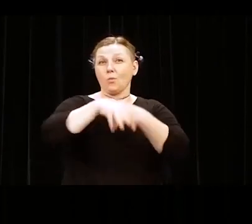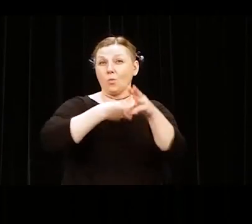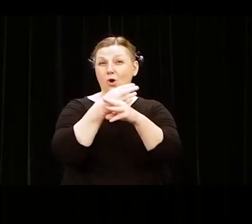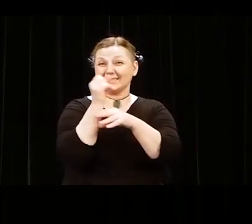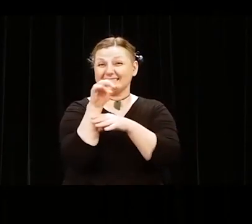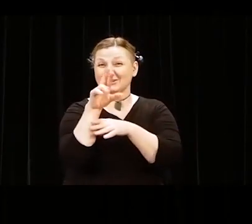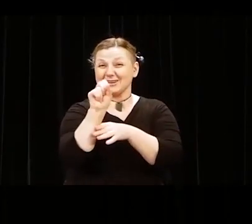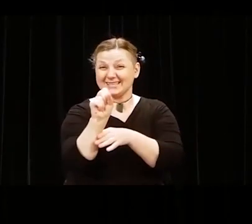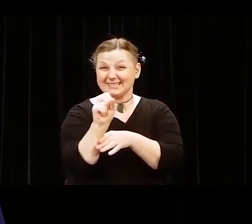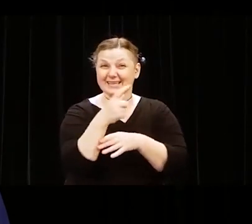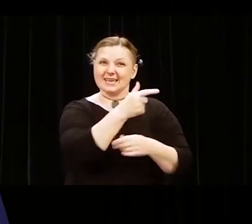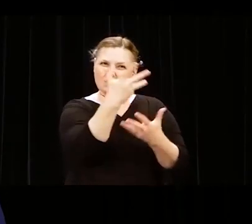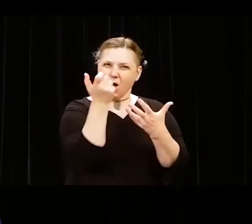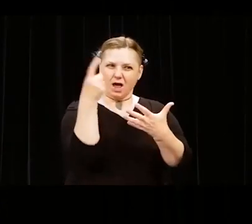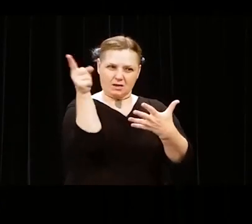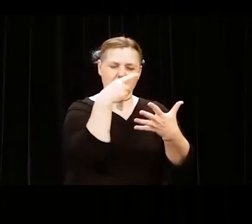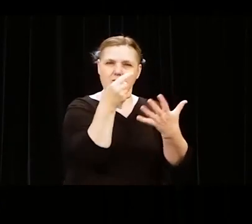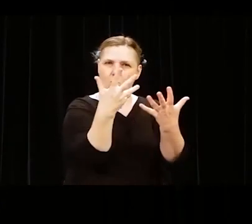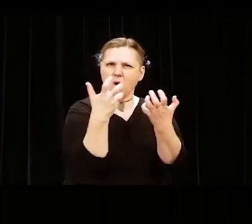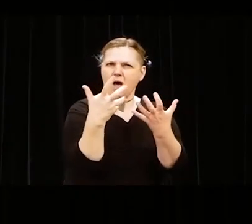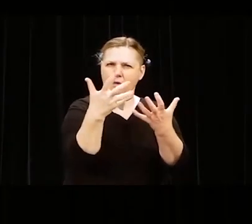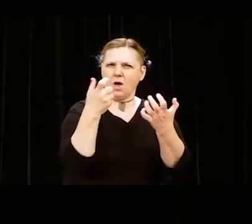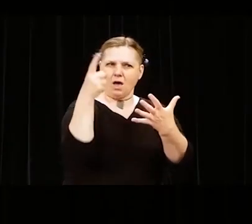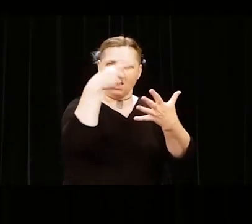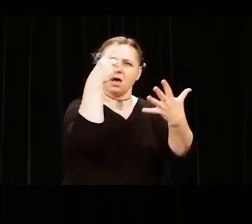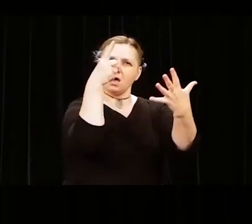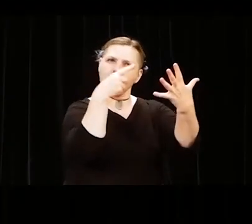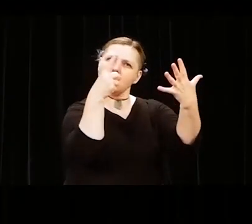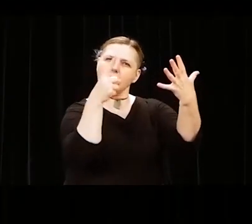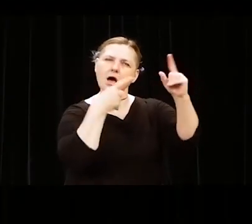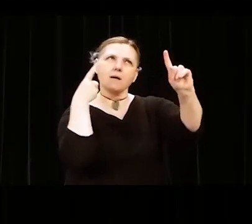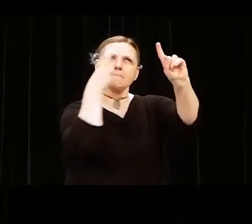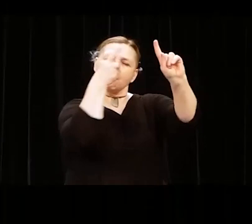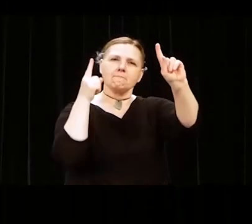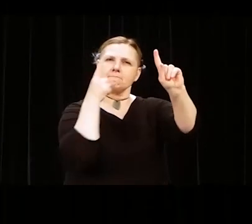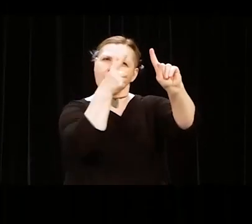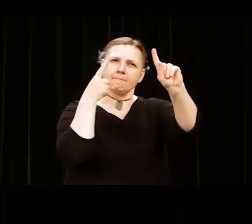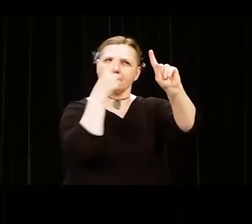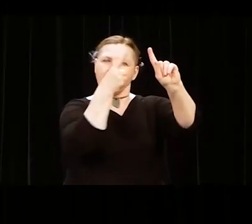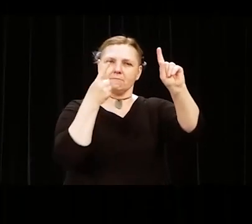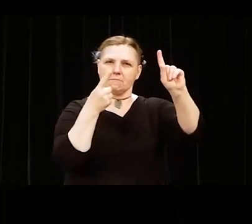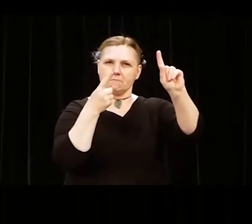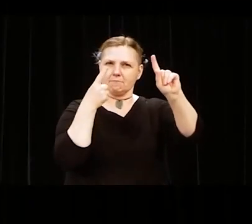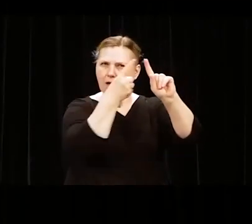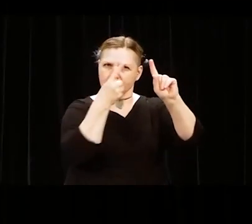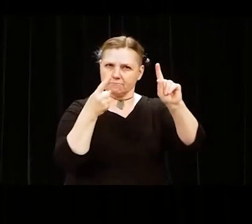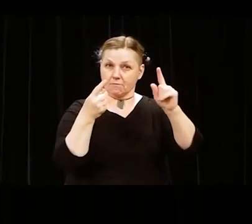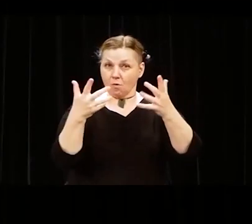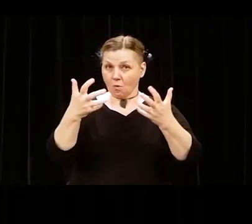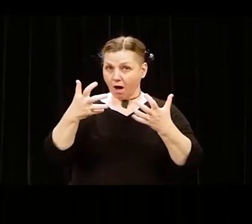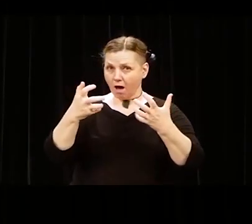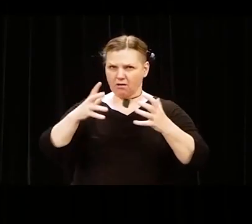He wanted. He wanted, he wanted. He wanted to want more wants,